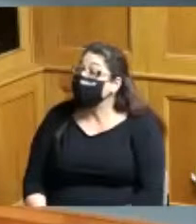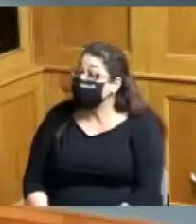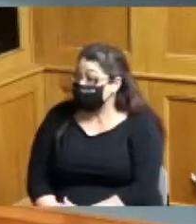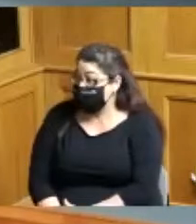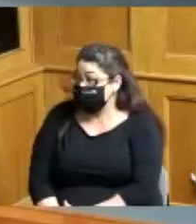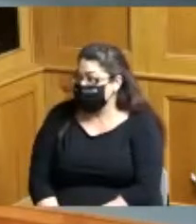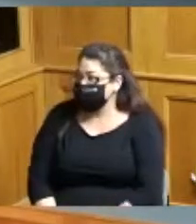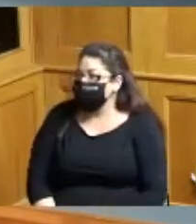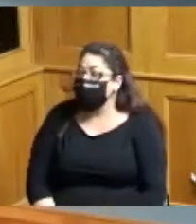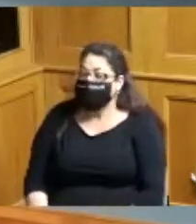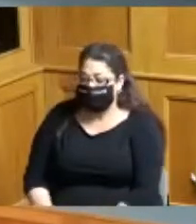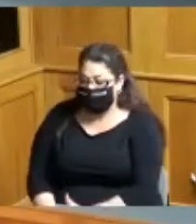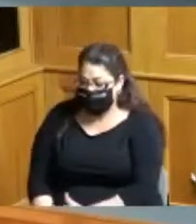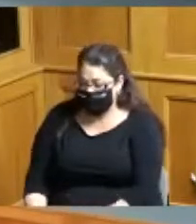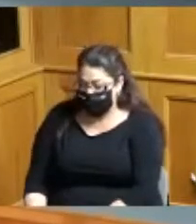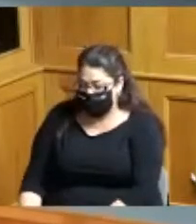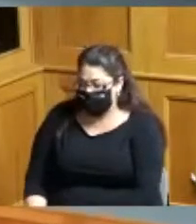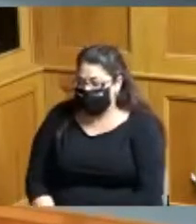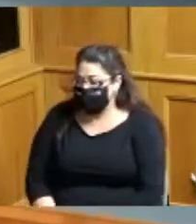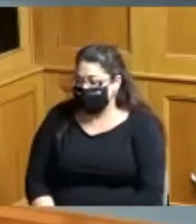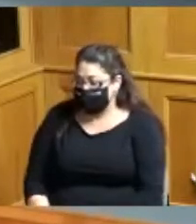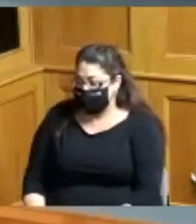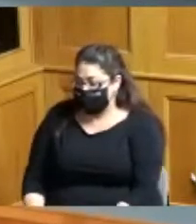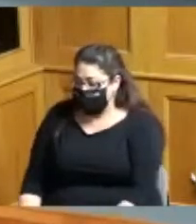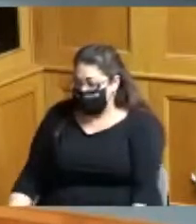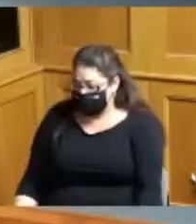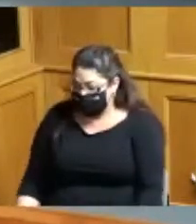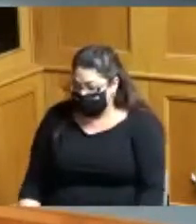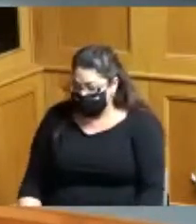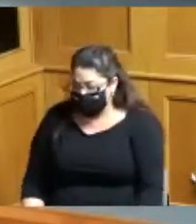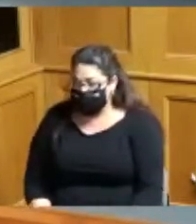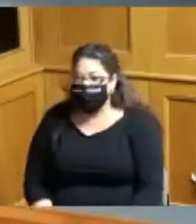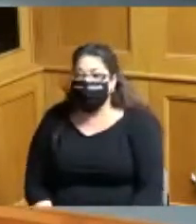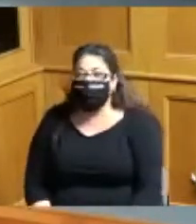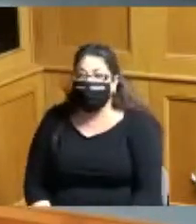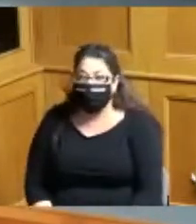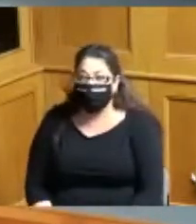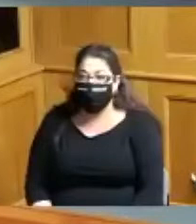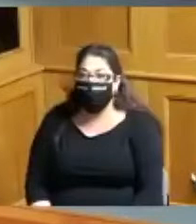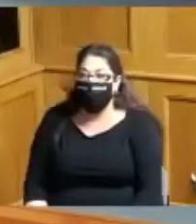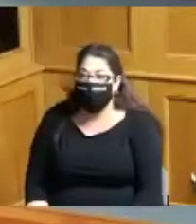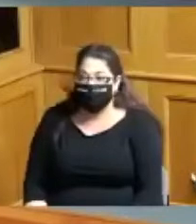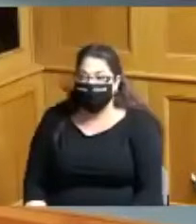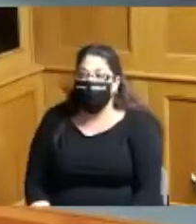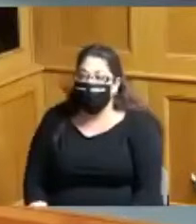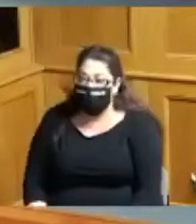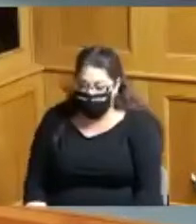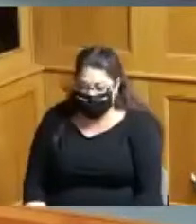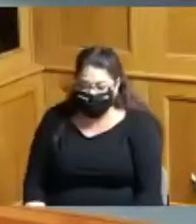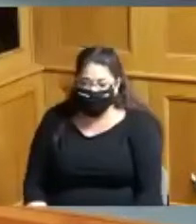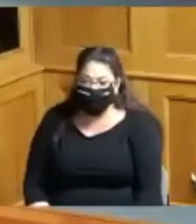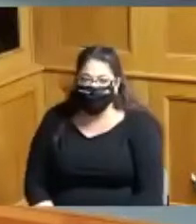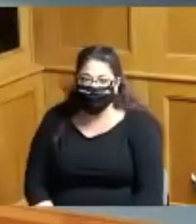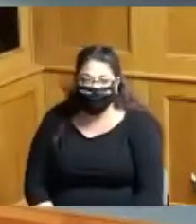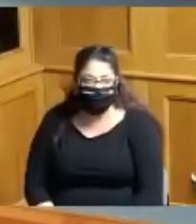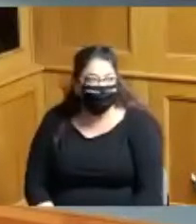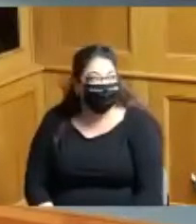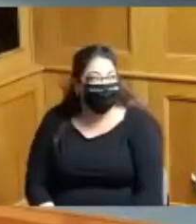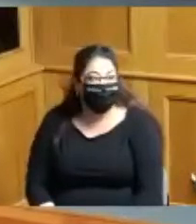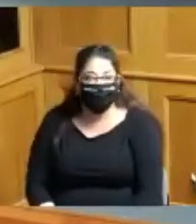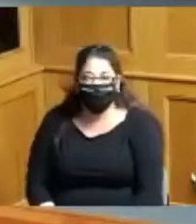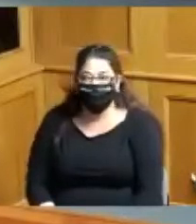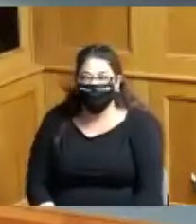all right